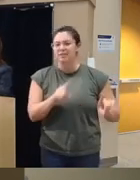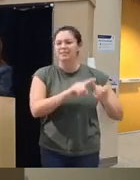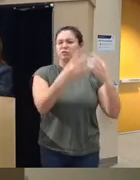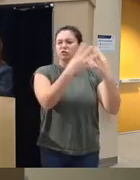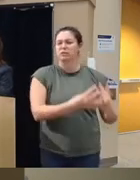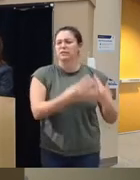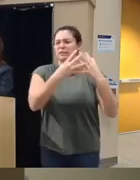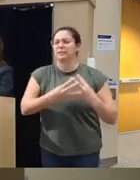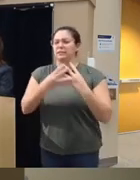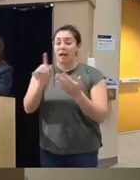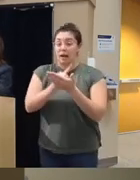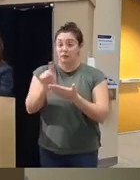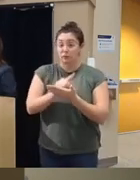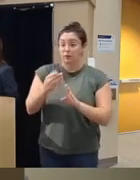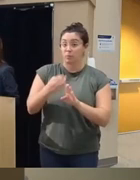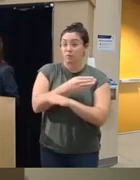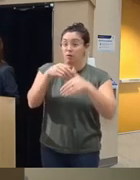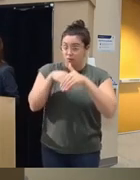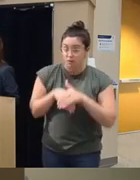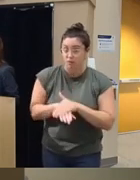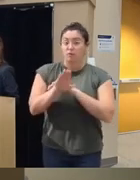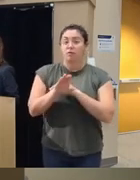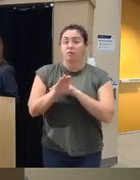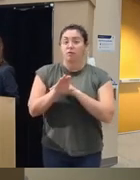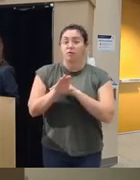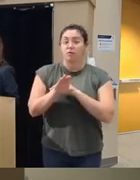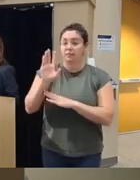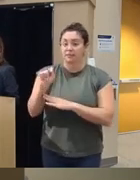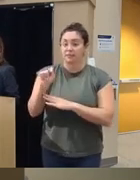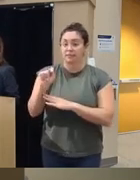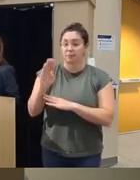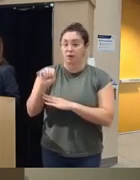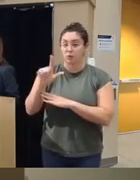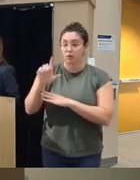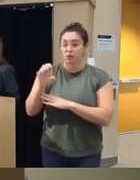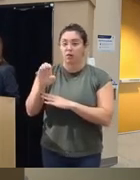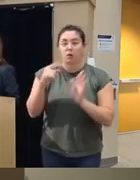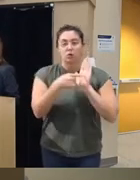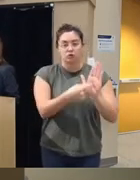that are done each week before before they start the CBT modules it'll show from week to week in